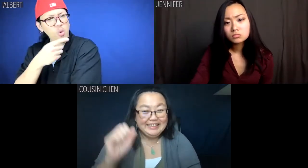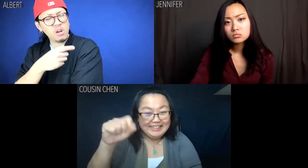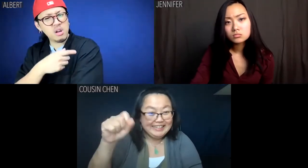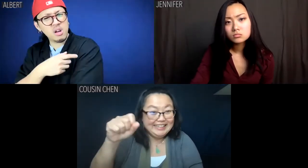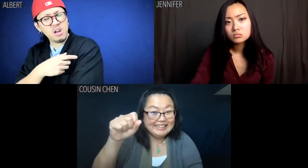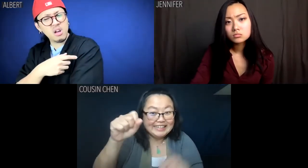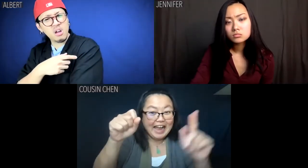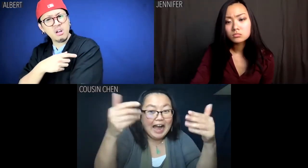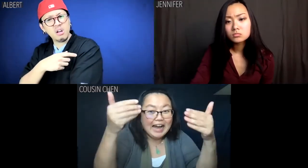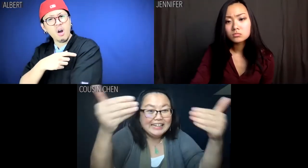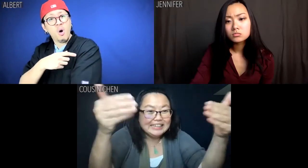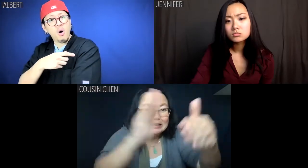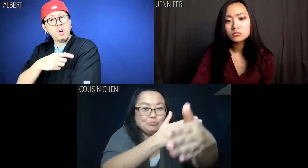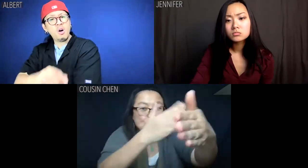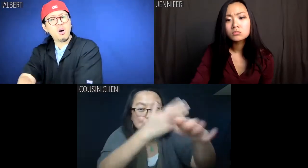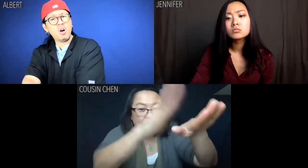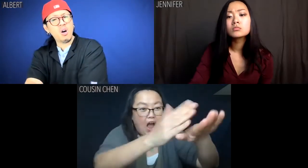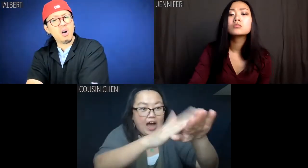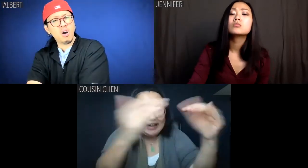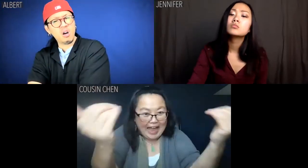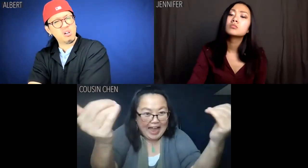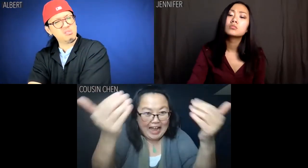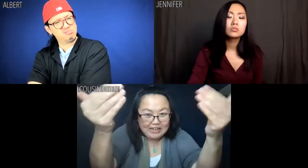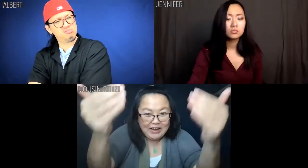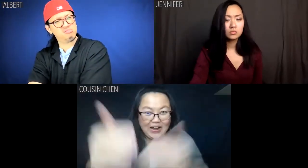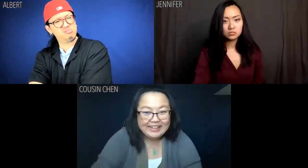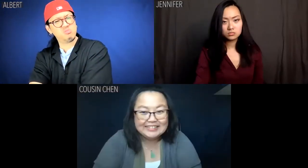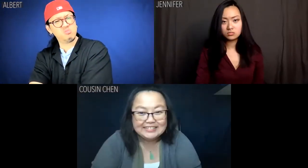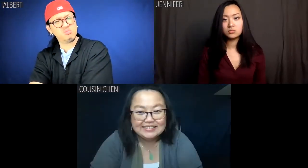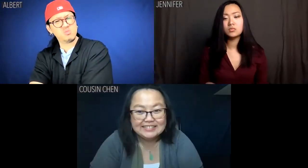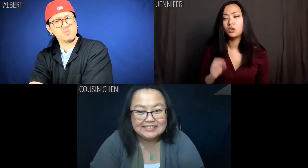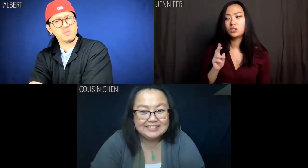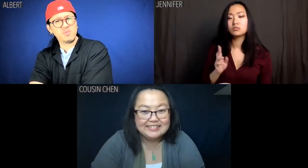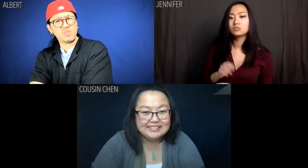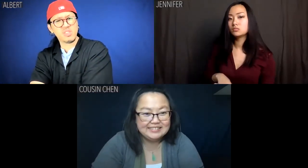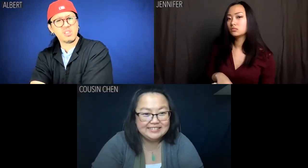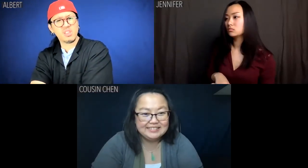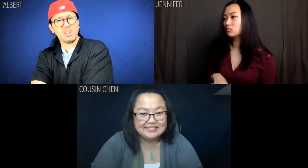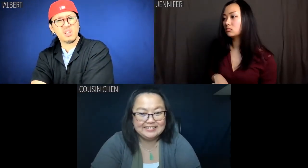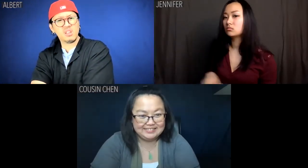Cousin Chen: Sure you do, there! Turn on some music right now. Jennifer: Oh ok.